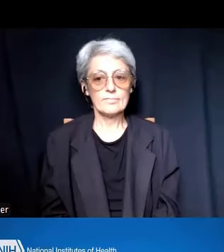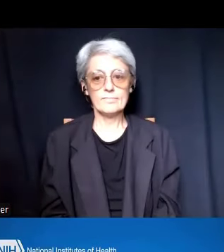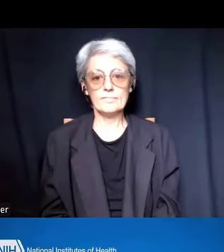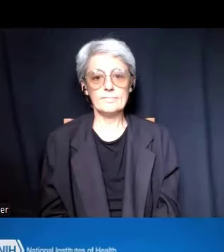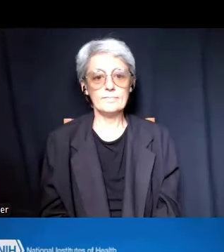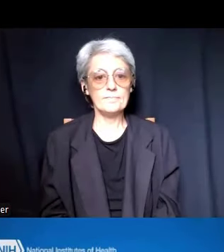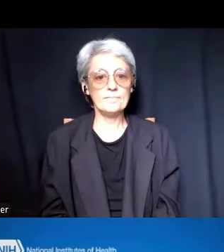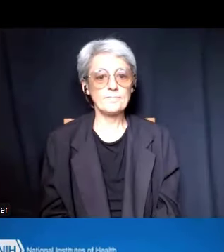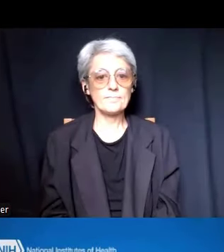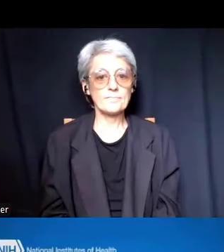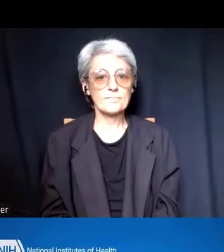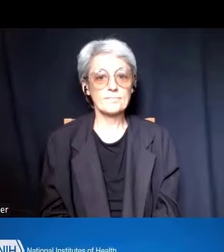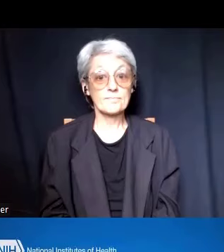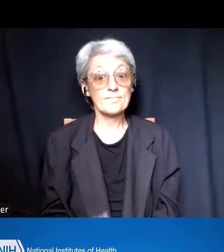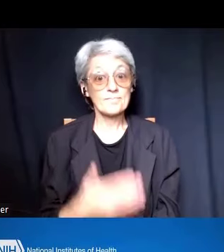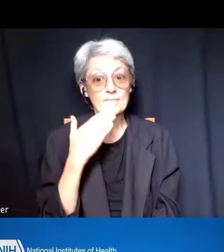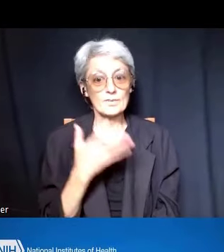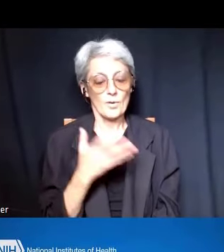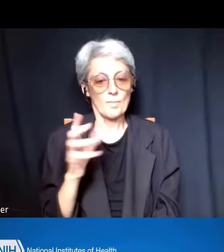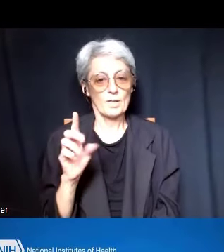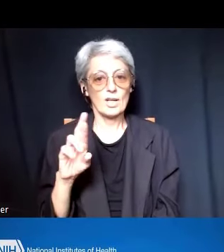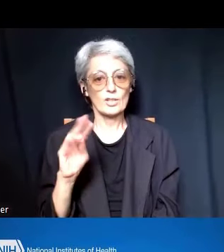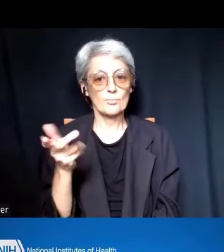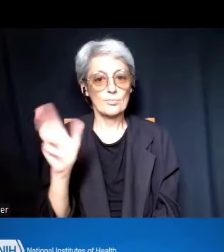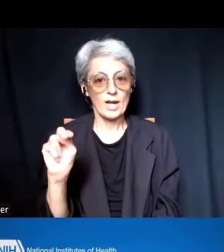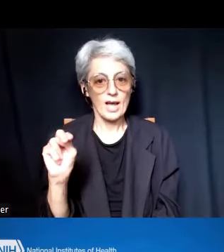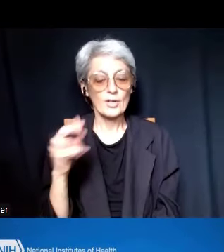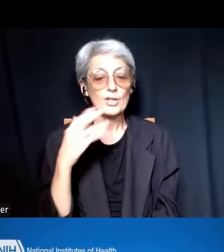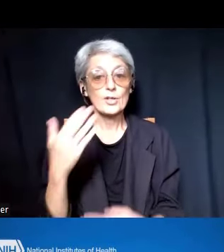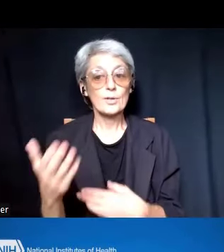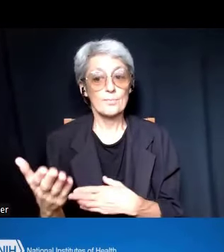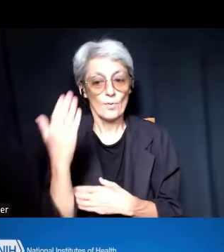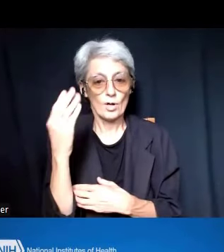Dr. Ericka Boone: Thank you so much, Dr. Brown. And good morning or good afternoon to everyone,